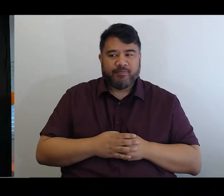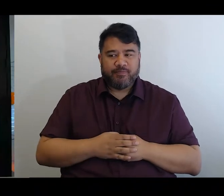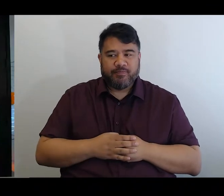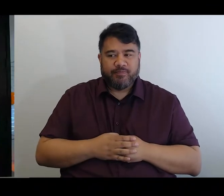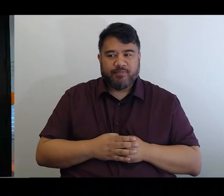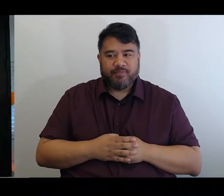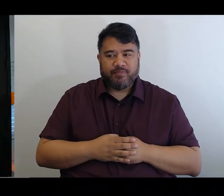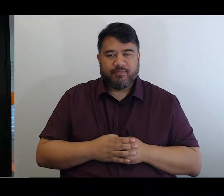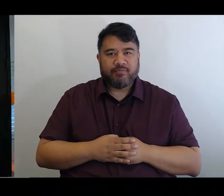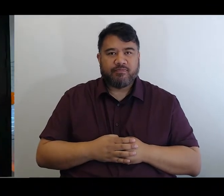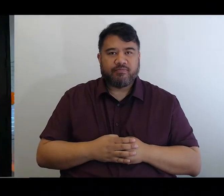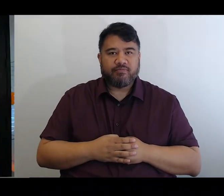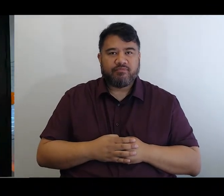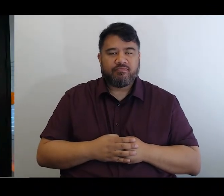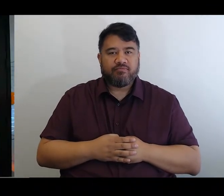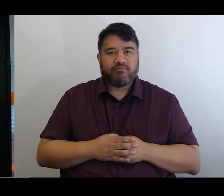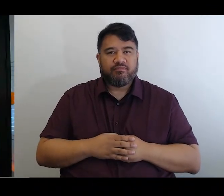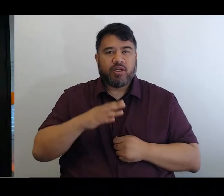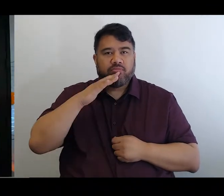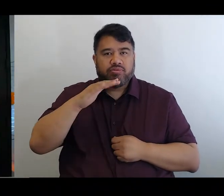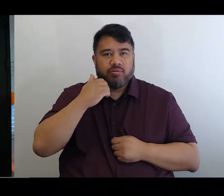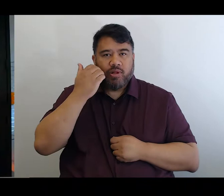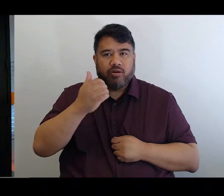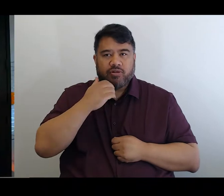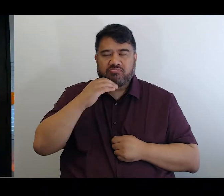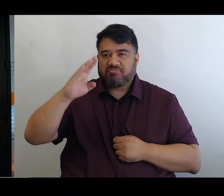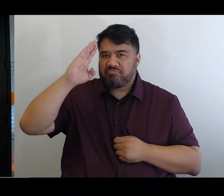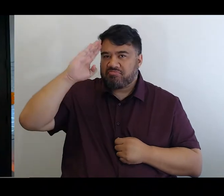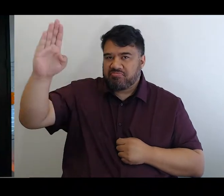E nga mana, e nga reo, rau rangatiratanga ma, tēnā koutou katoa.